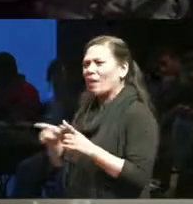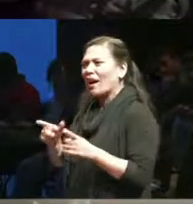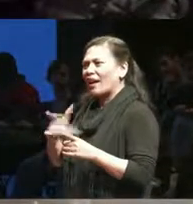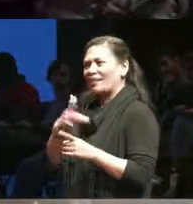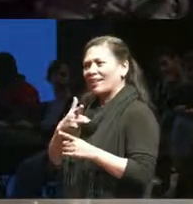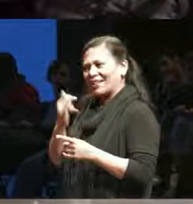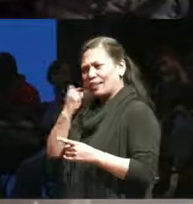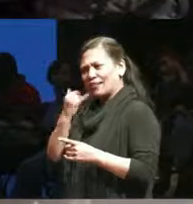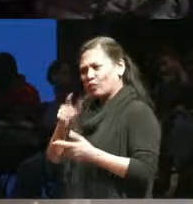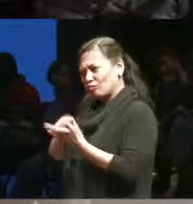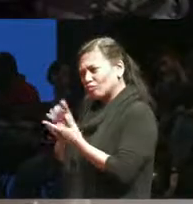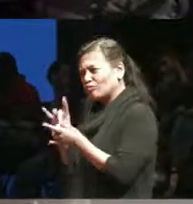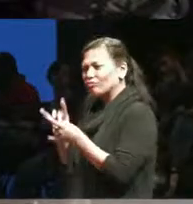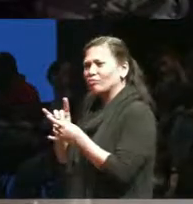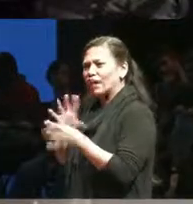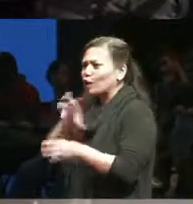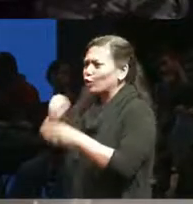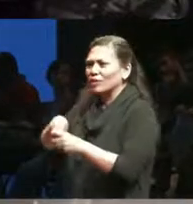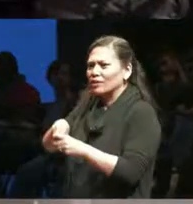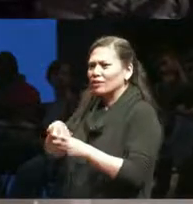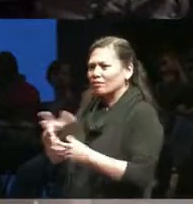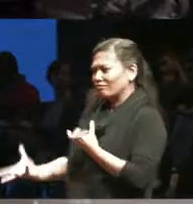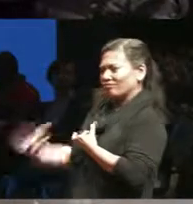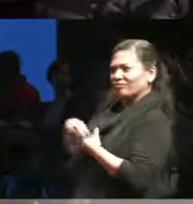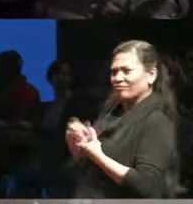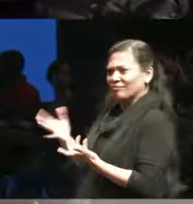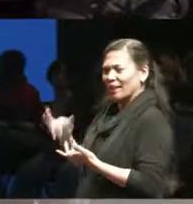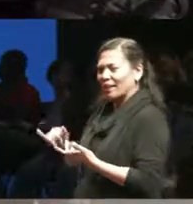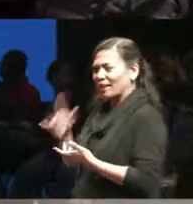It's looking at a piece of work as a piece of art that speaks to something.